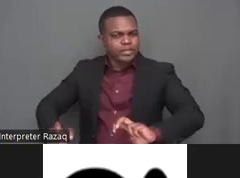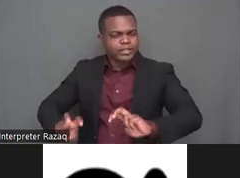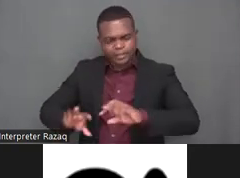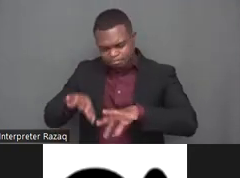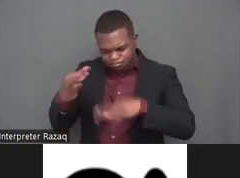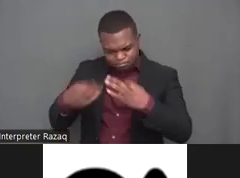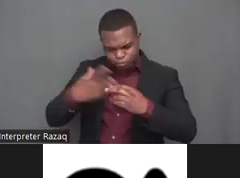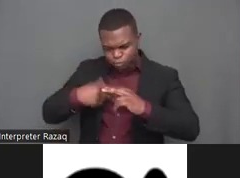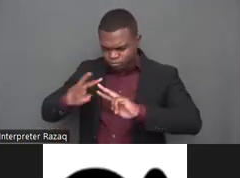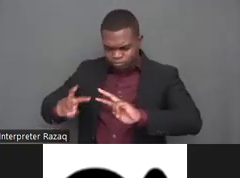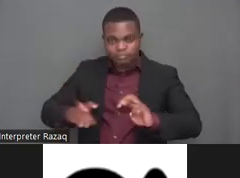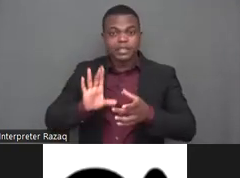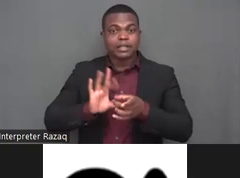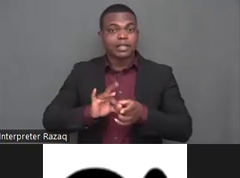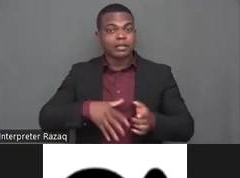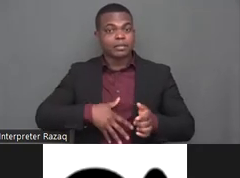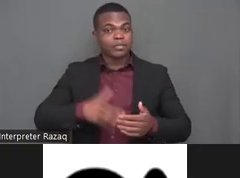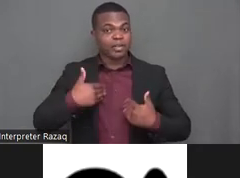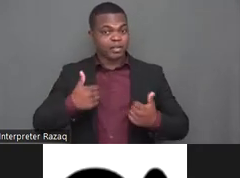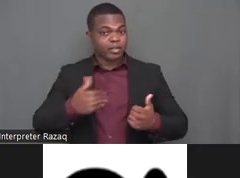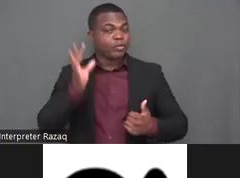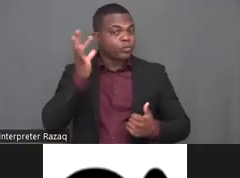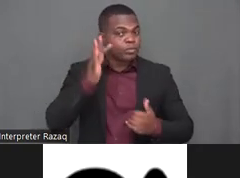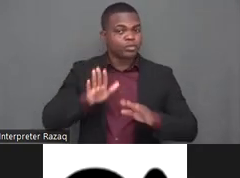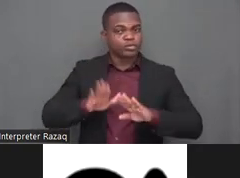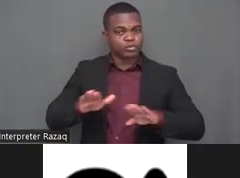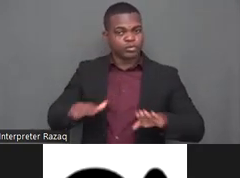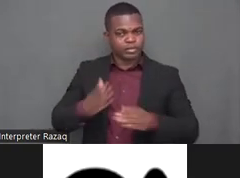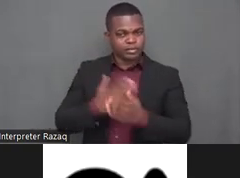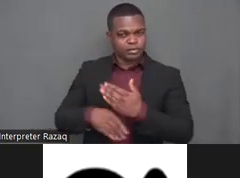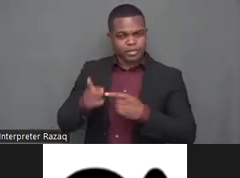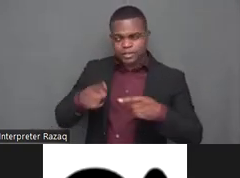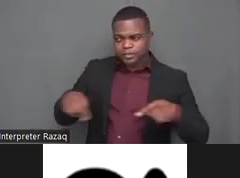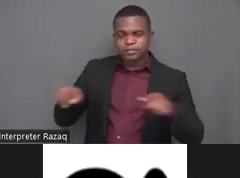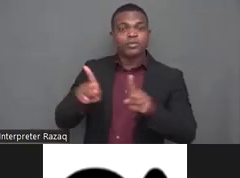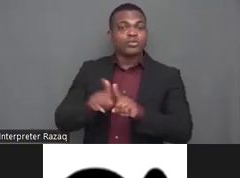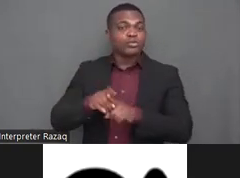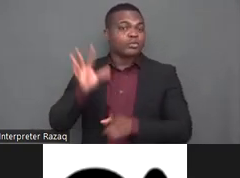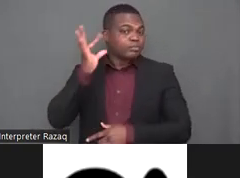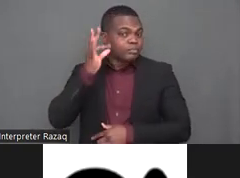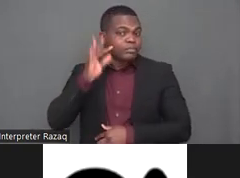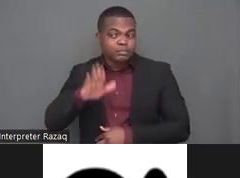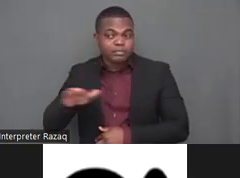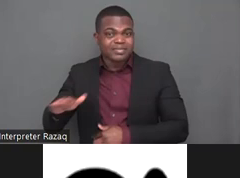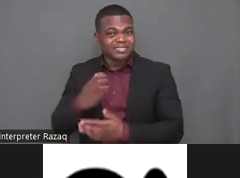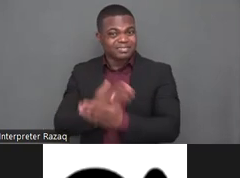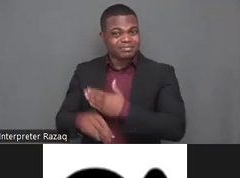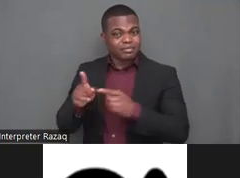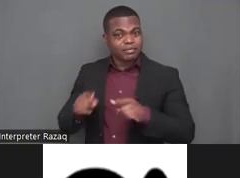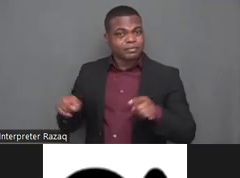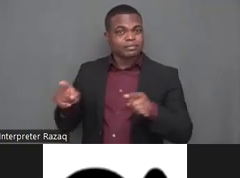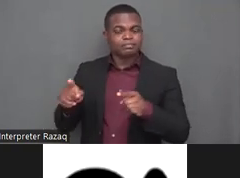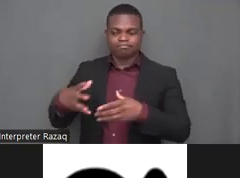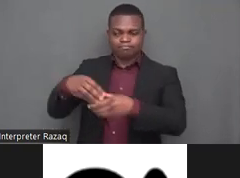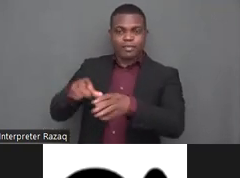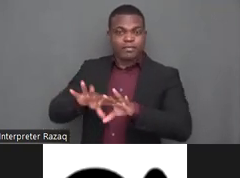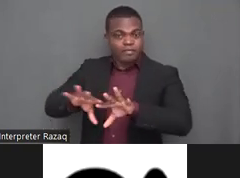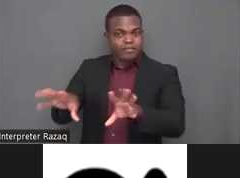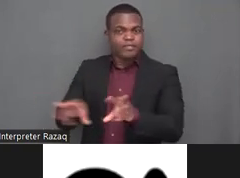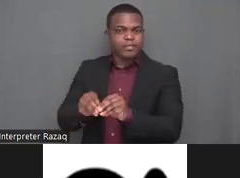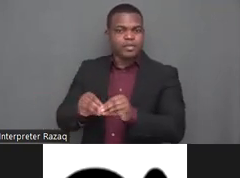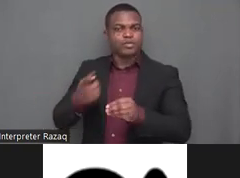live uh within the family and then we would like to portray their reproductive health so uh